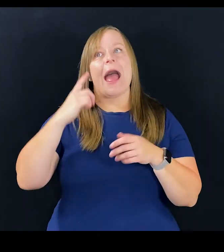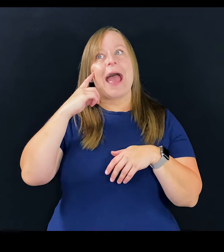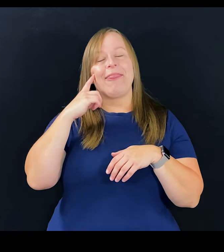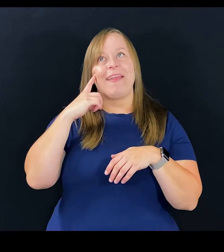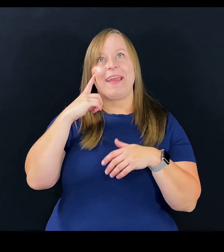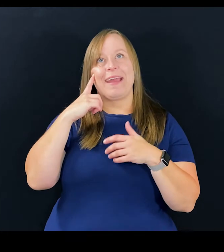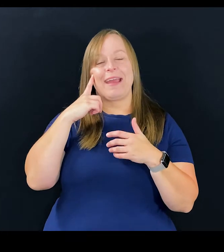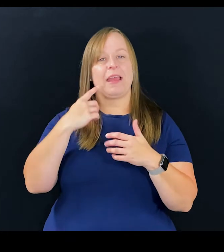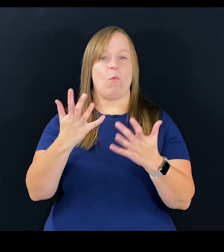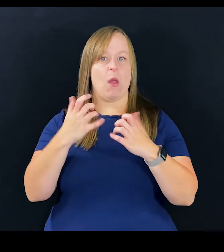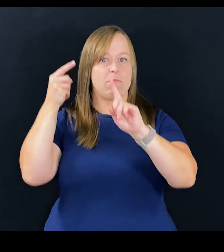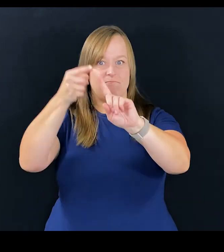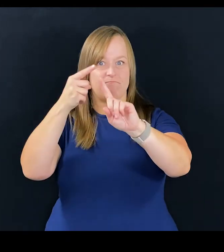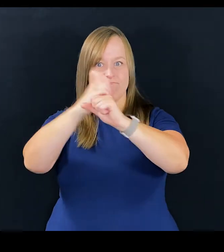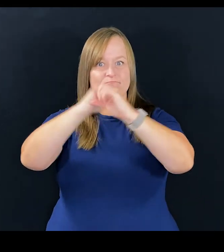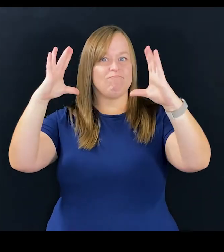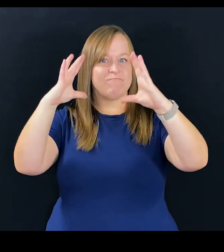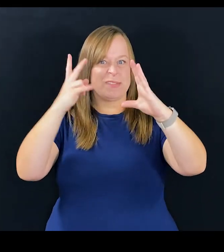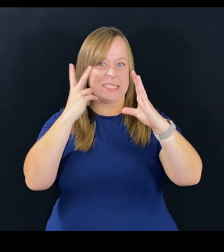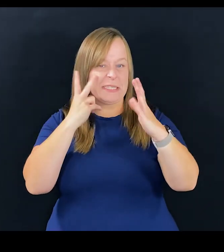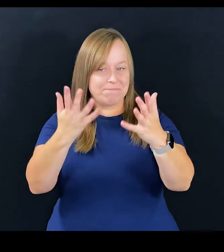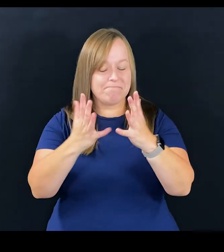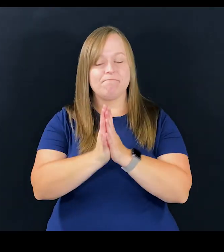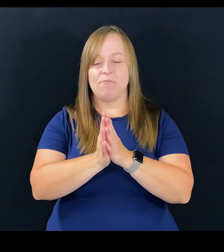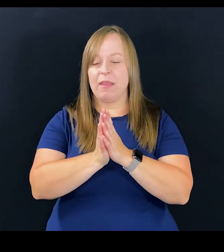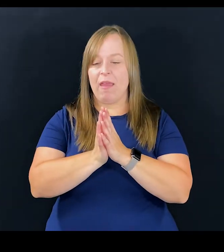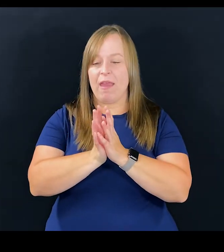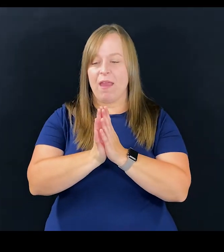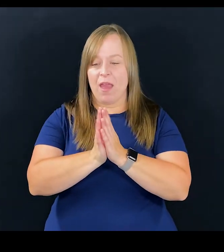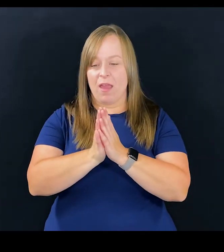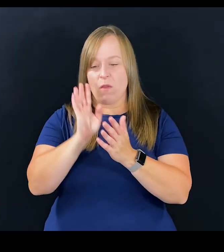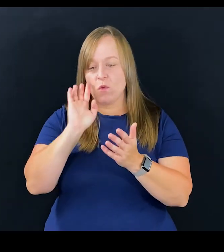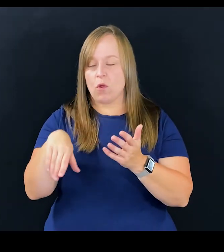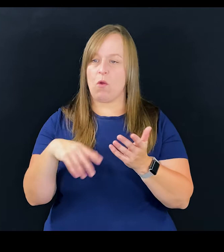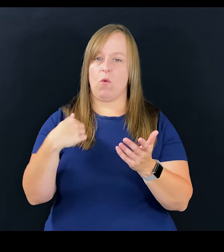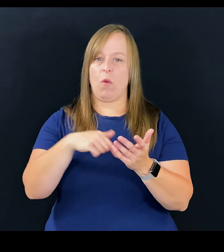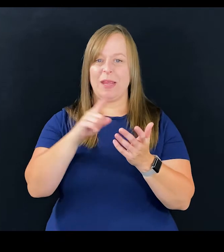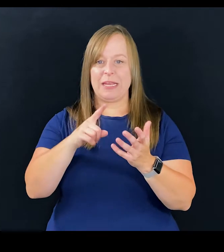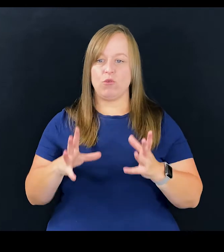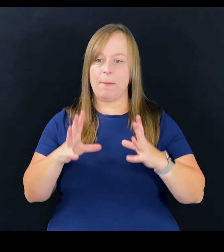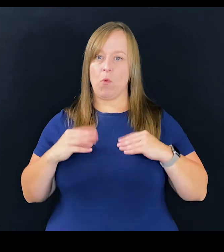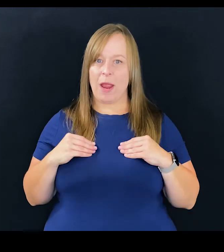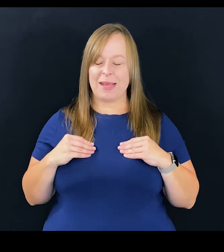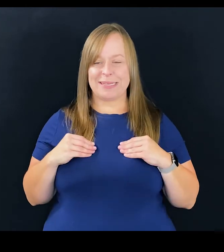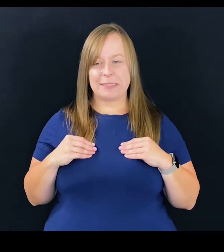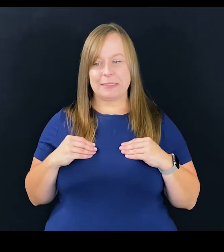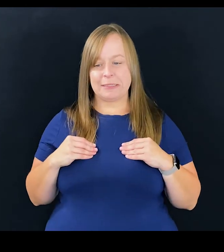I think what I would like to see is, we need to embrace those